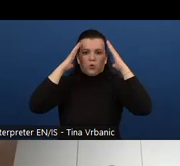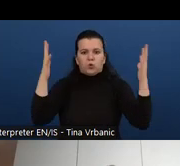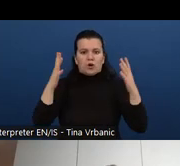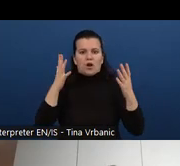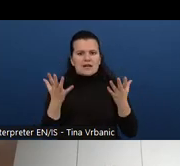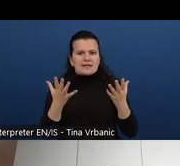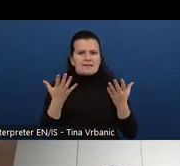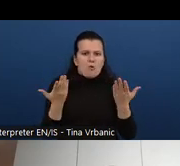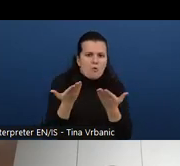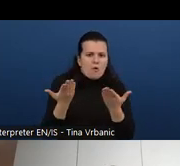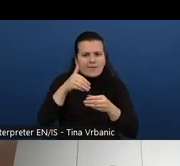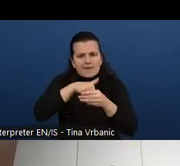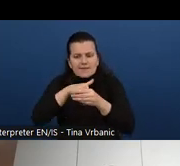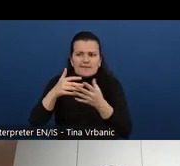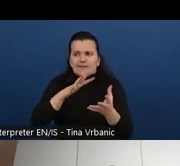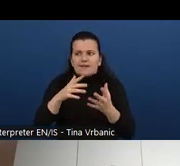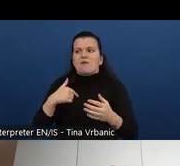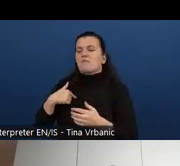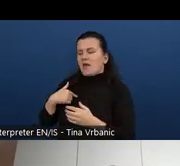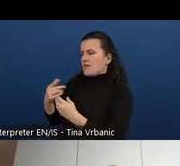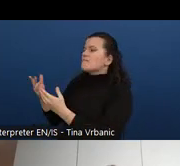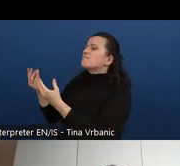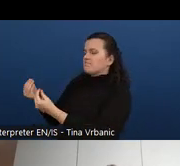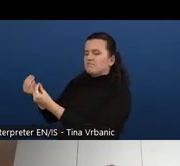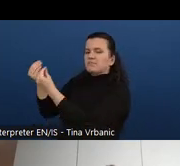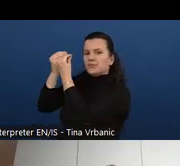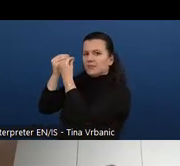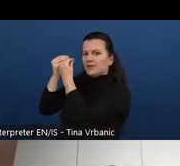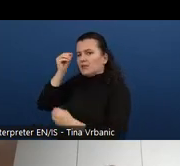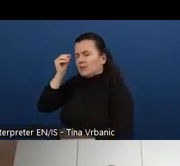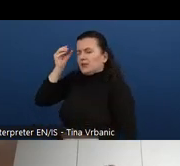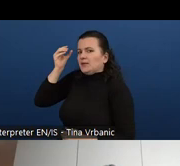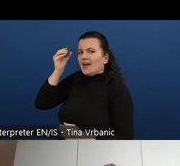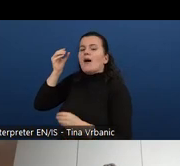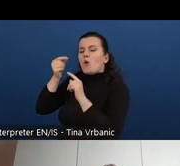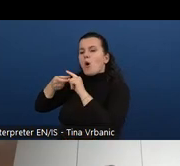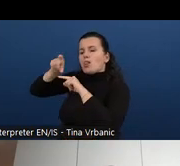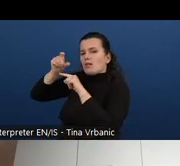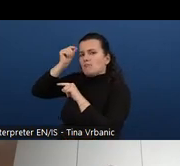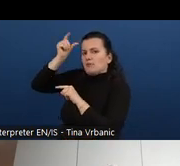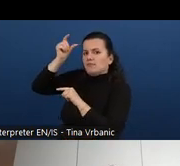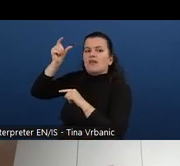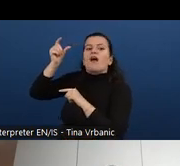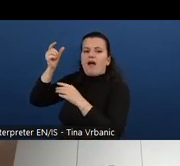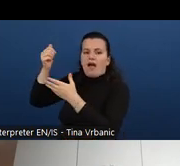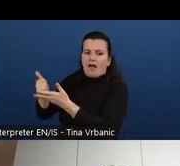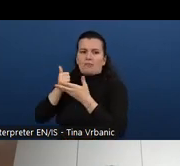This is not covered there. We need to make a decision. So that's going to help us, the curricula is going to help us make that decision.